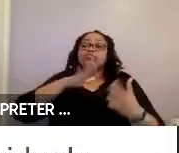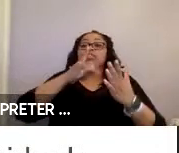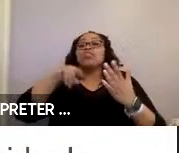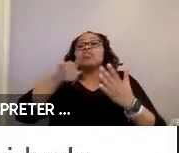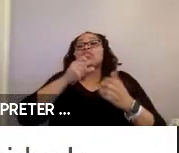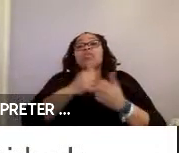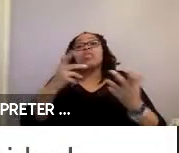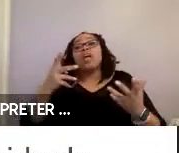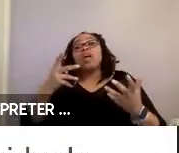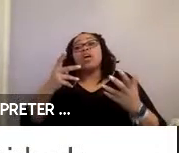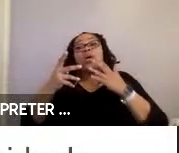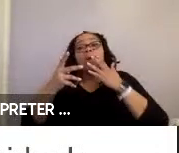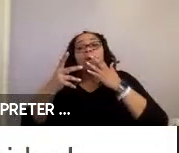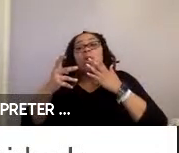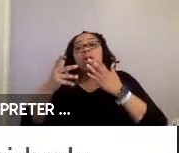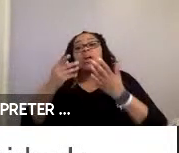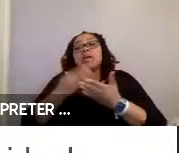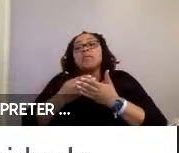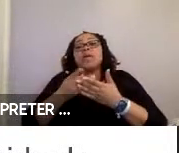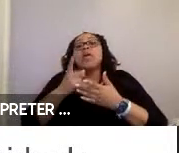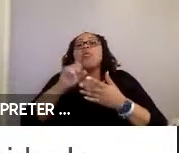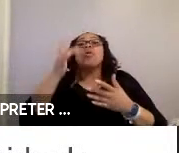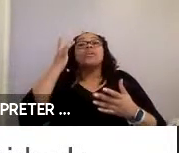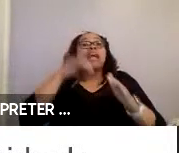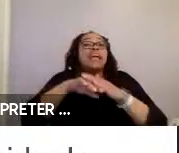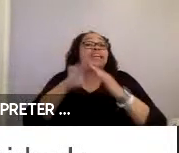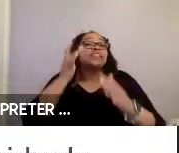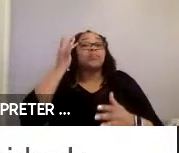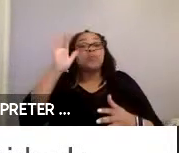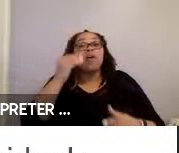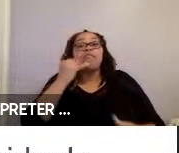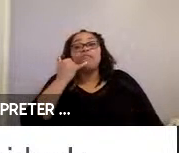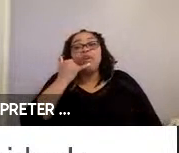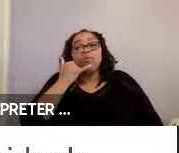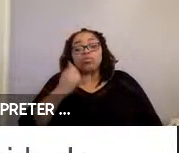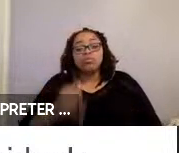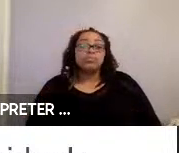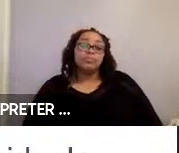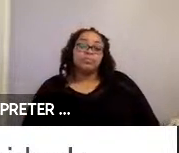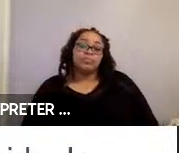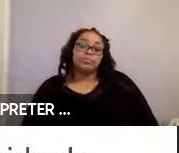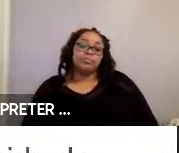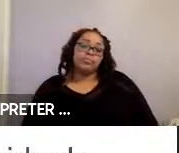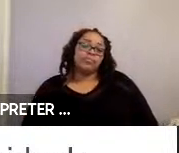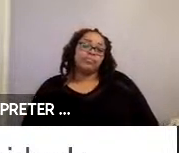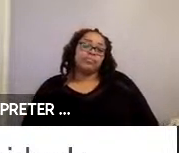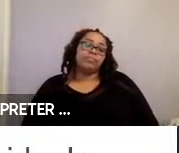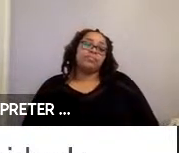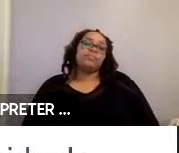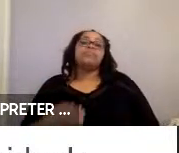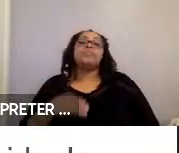banking or access to smart phones. I know we will get into audio and tactile communications